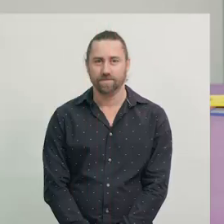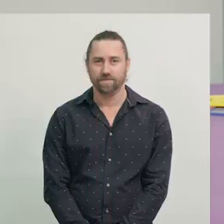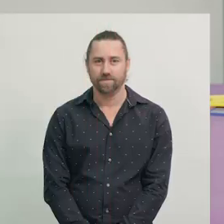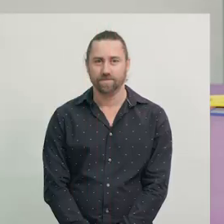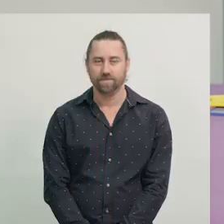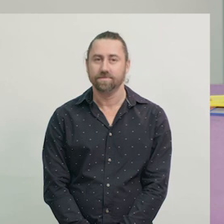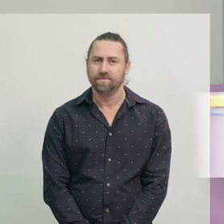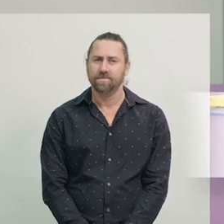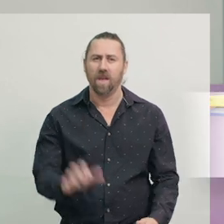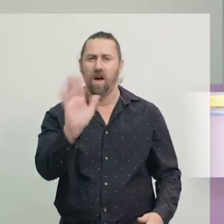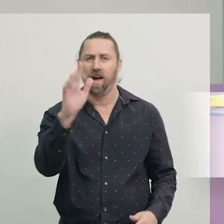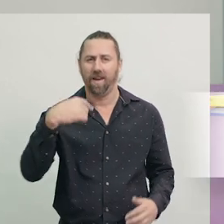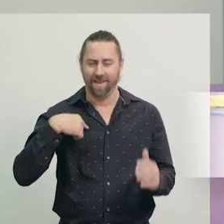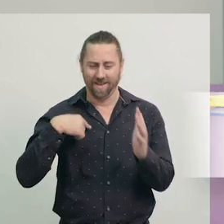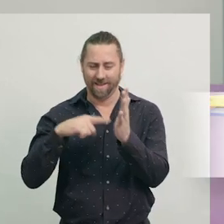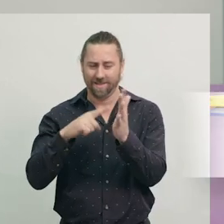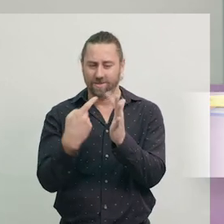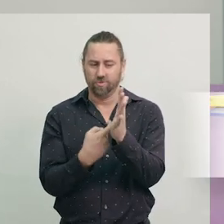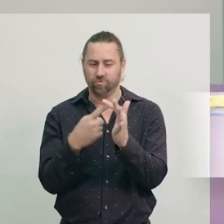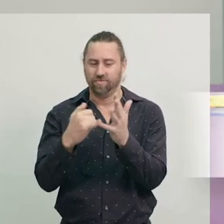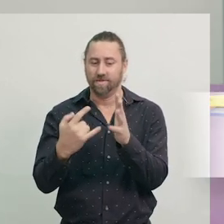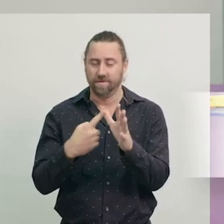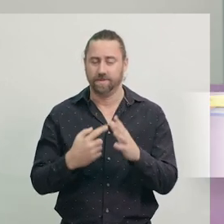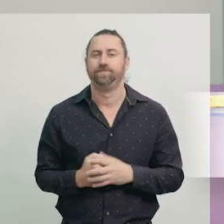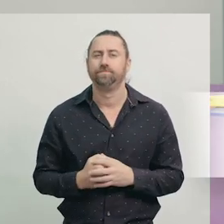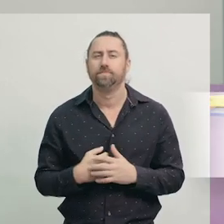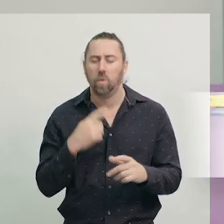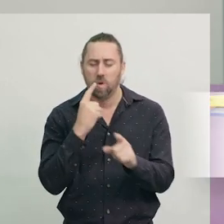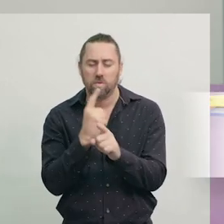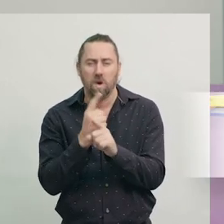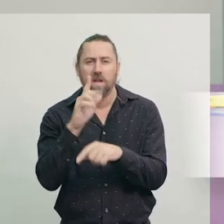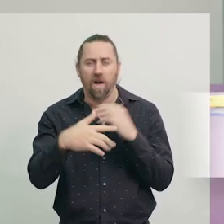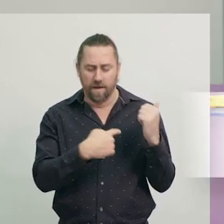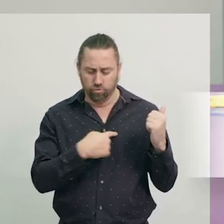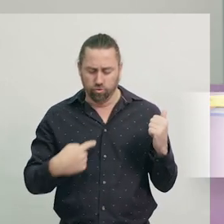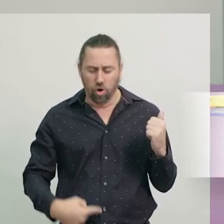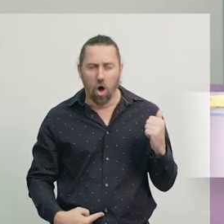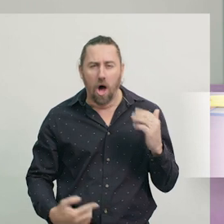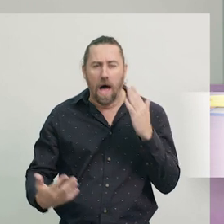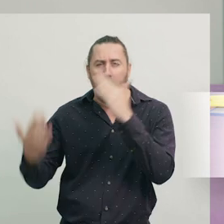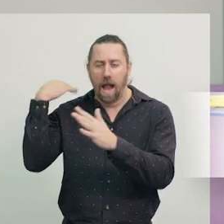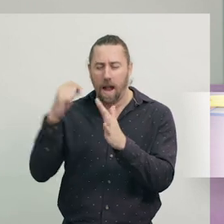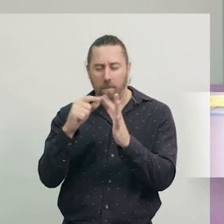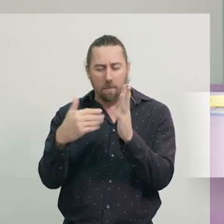Hi, everyone. I'm Teresa. We're going to be exploring an ancient Chinese puzzle, called a tangram.